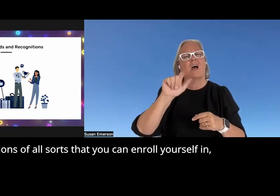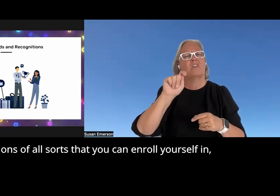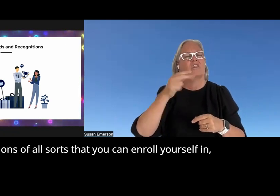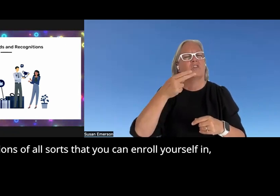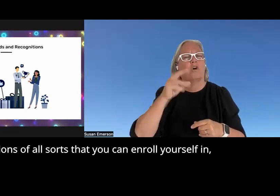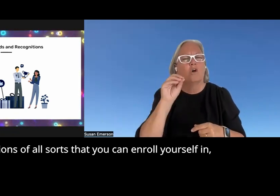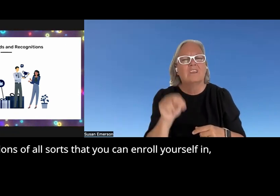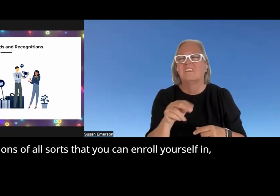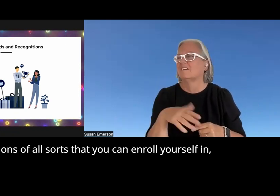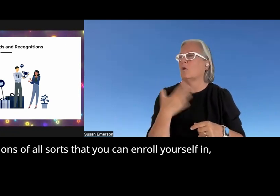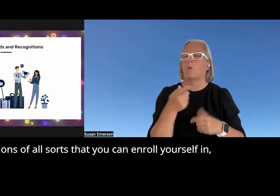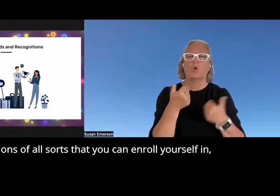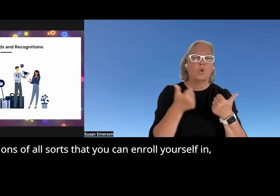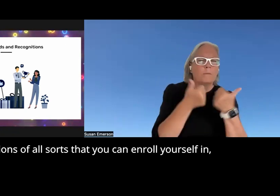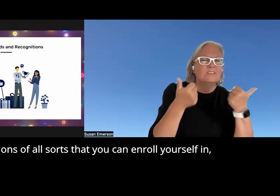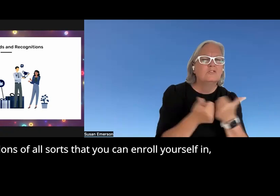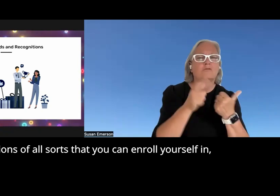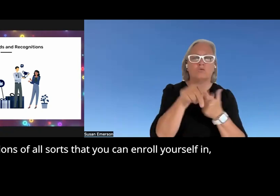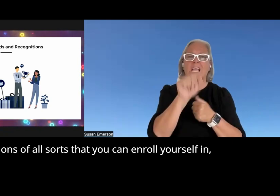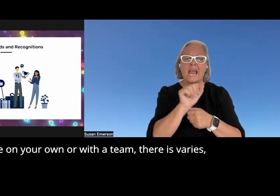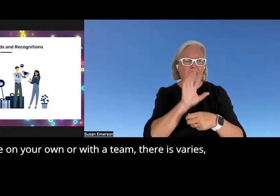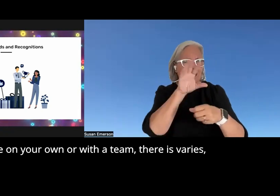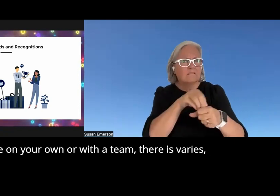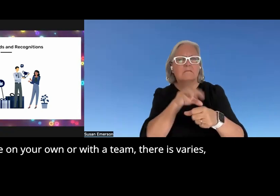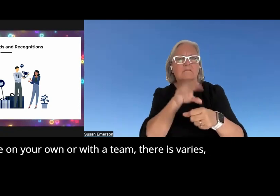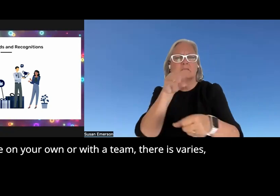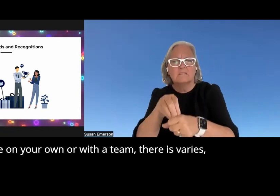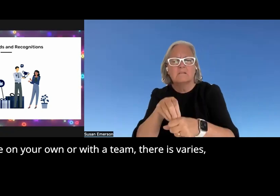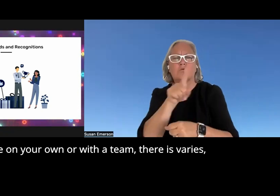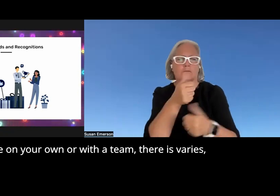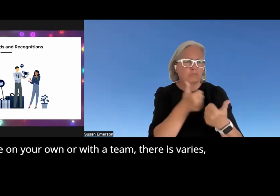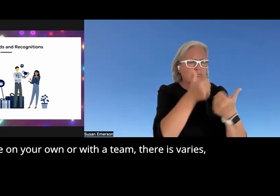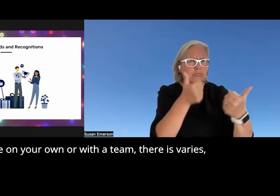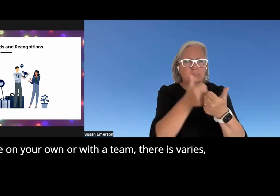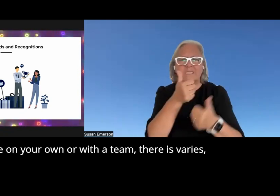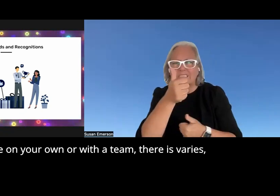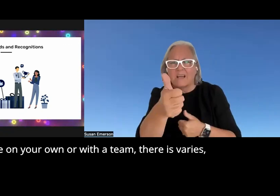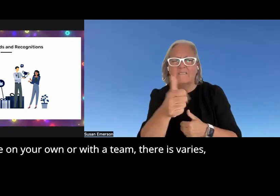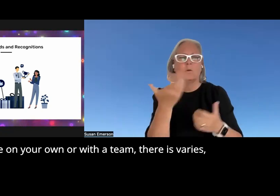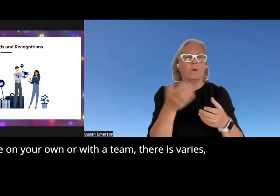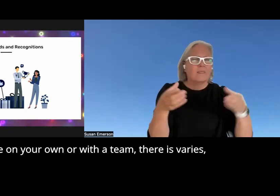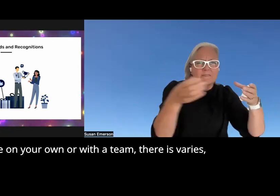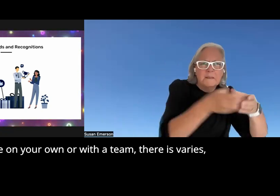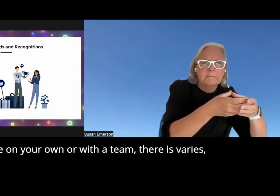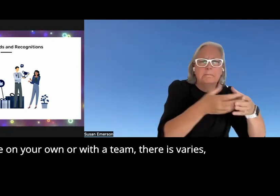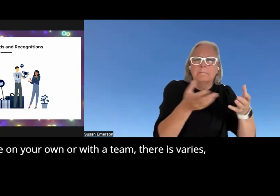Sorts that you can enroll yourself in compete on your own or with a team there this varies